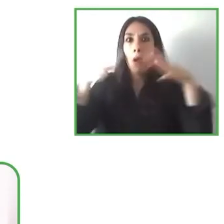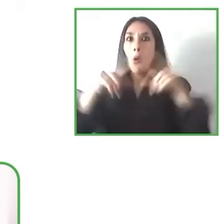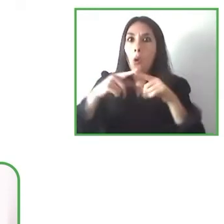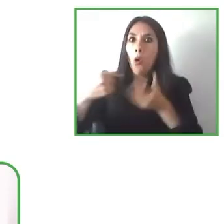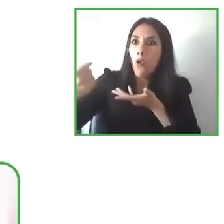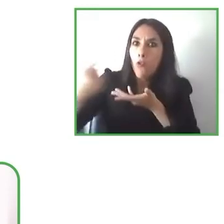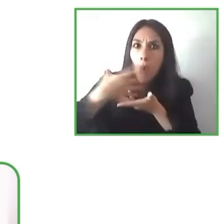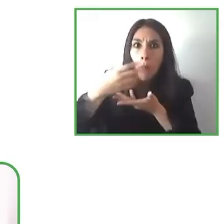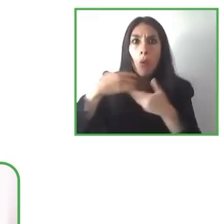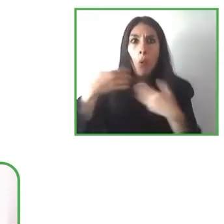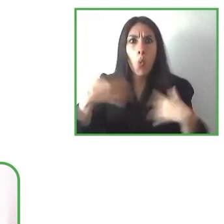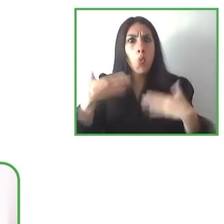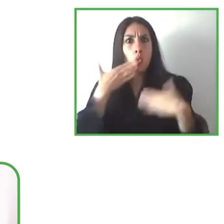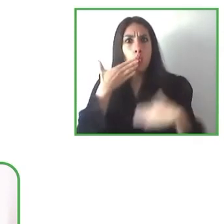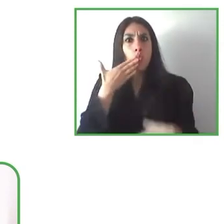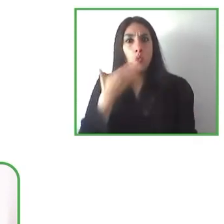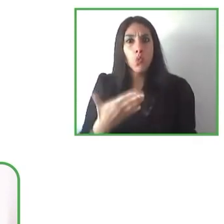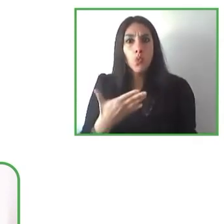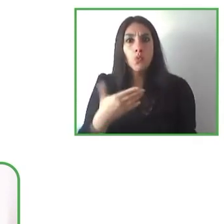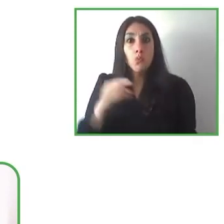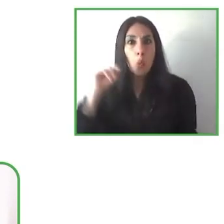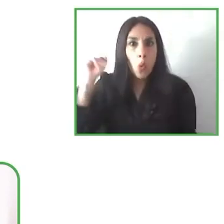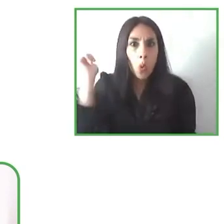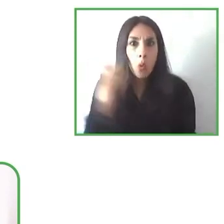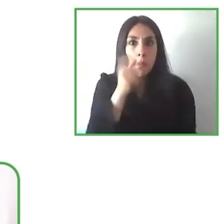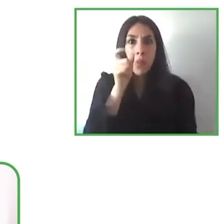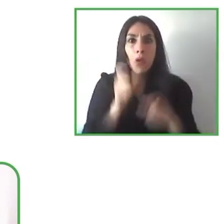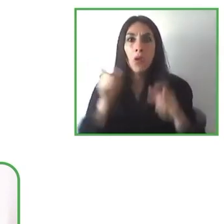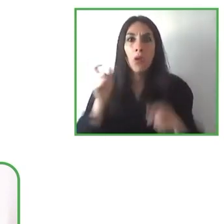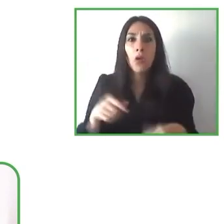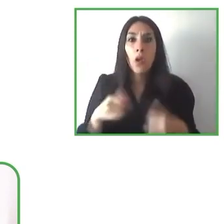valuable information, very interesting for the audience. And now that we're